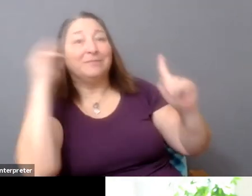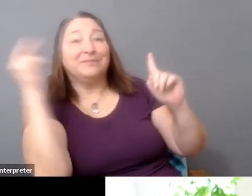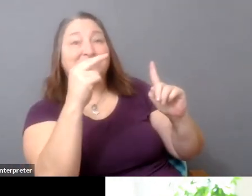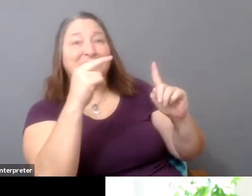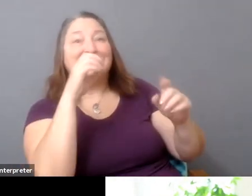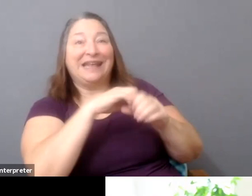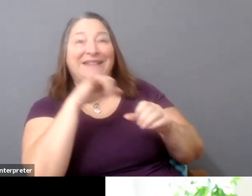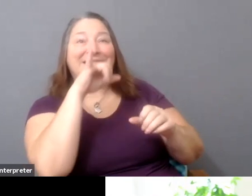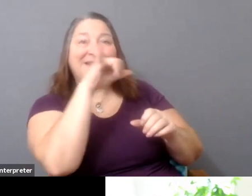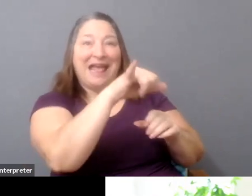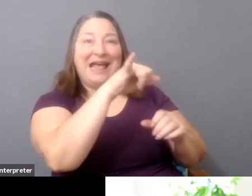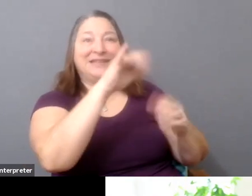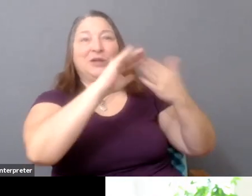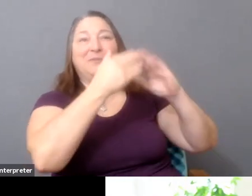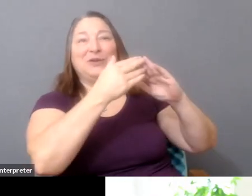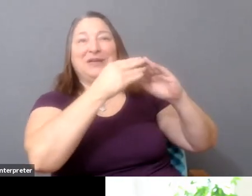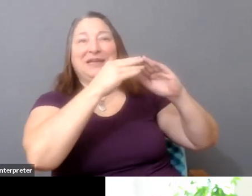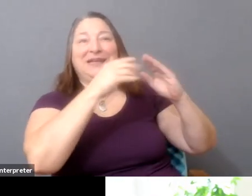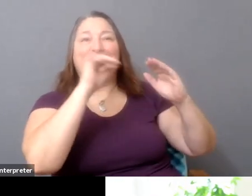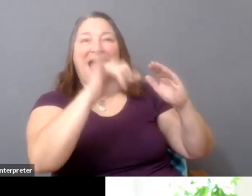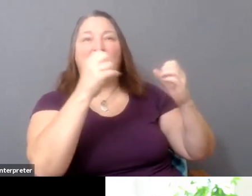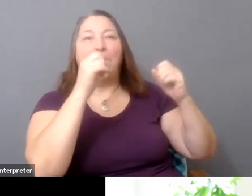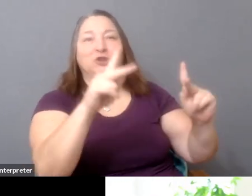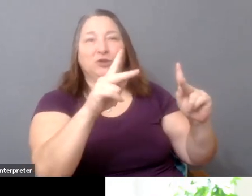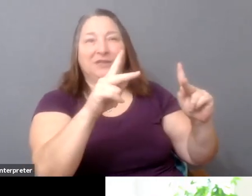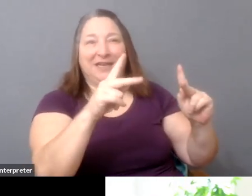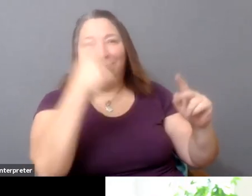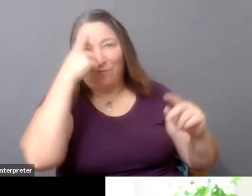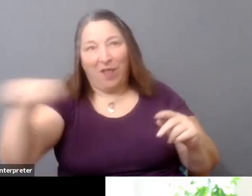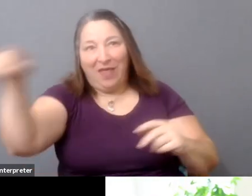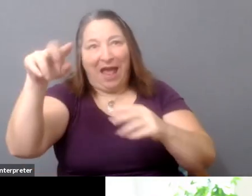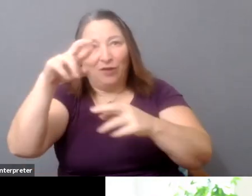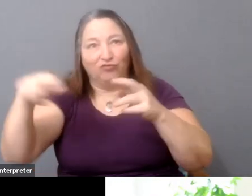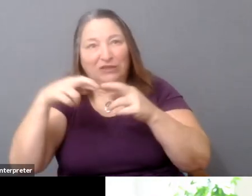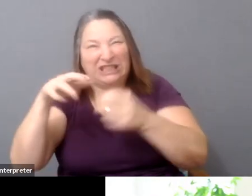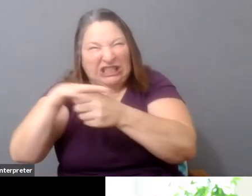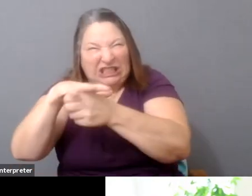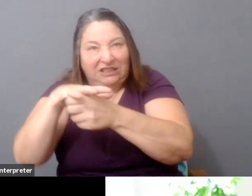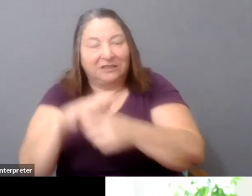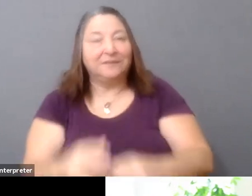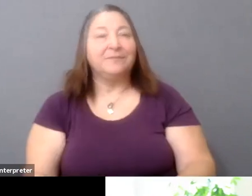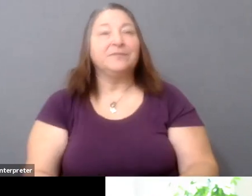You know, something that's happening-- something that's happening-- and I'm not sure how successful this will be, but something that's happening in the tech industry that's interesting